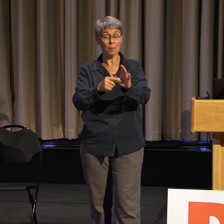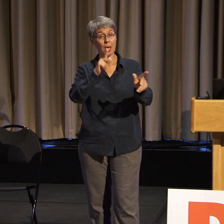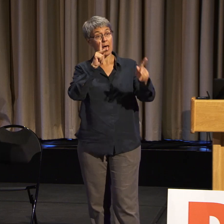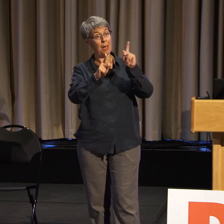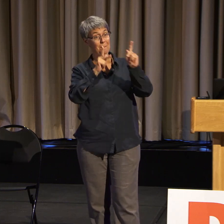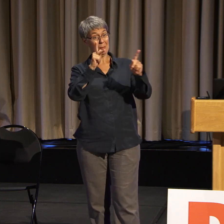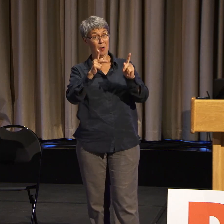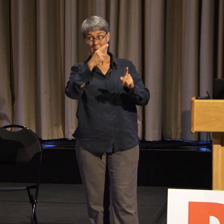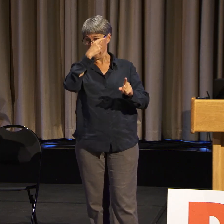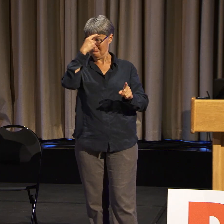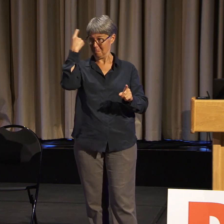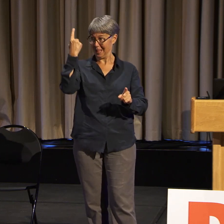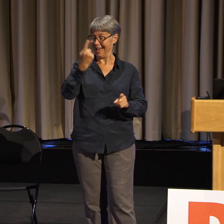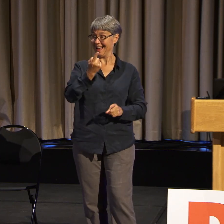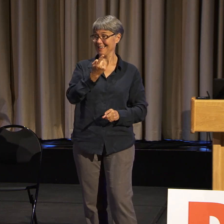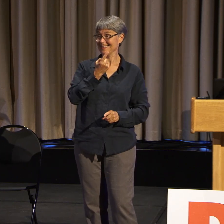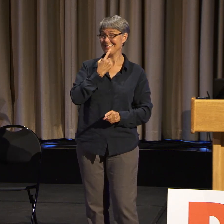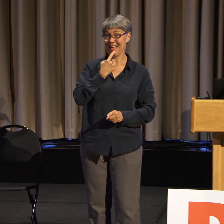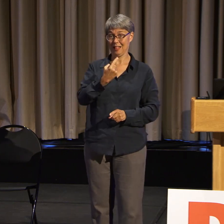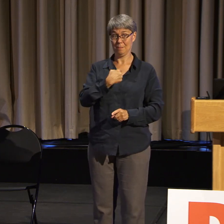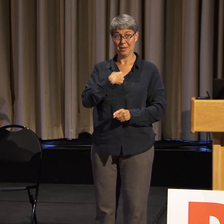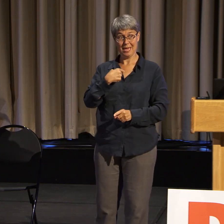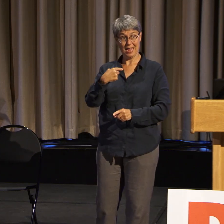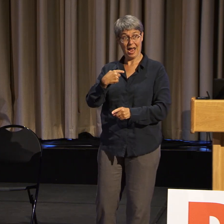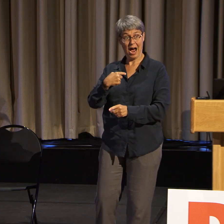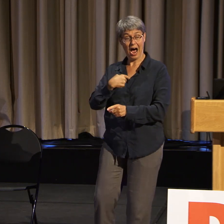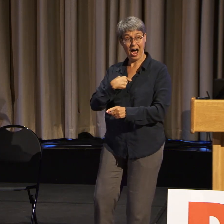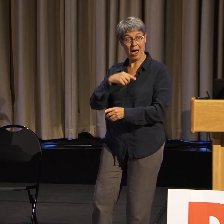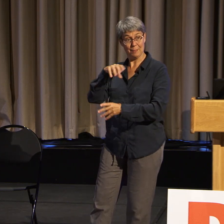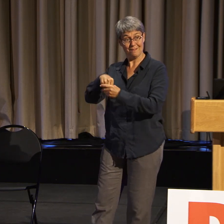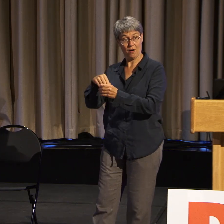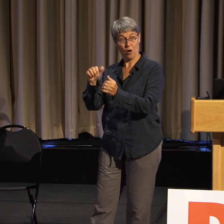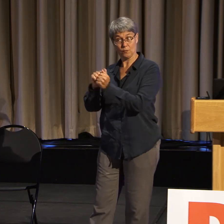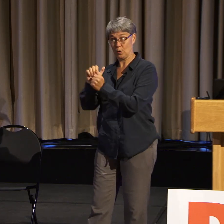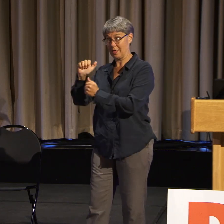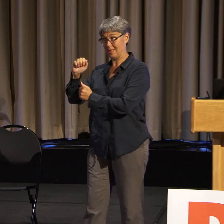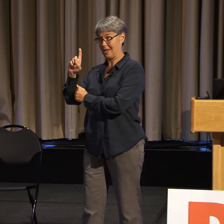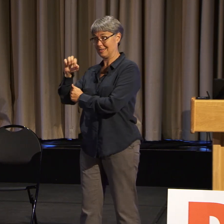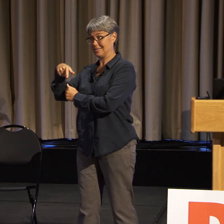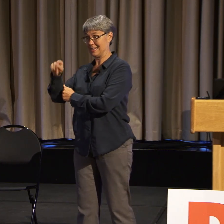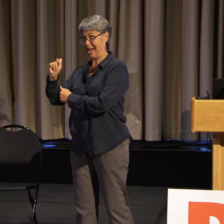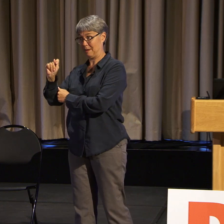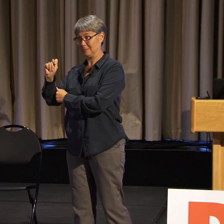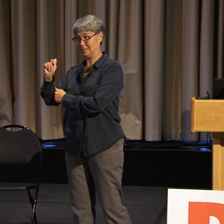because I'm a member of ADAPT and ADAPT is a racist organization.